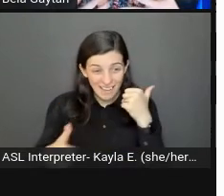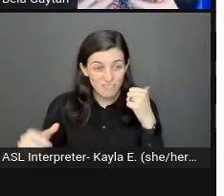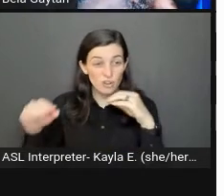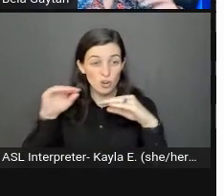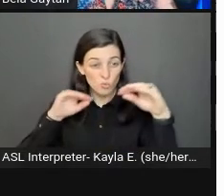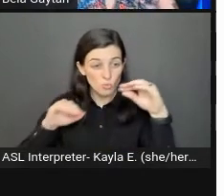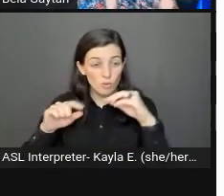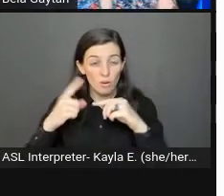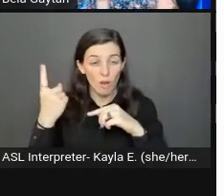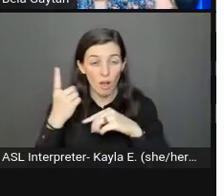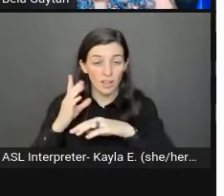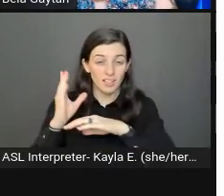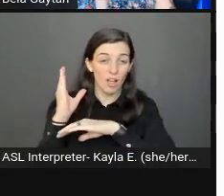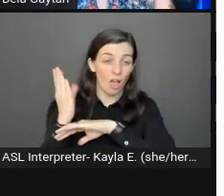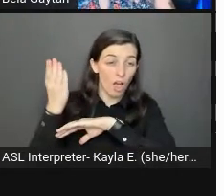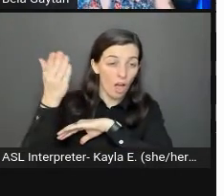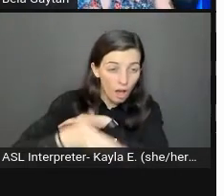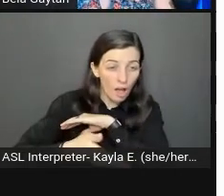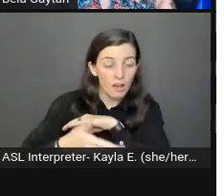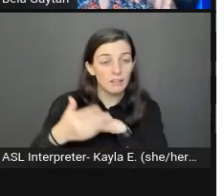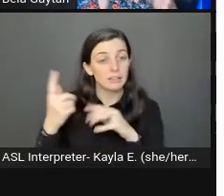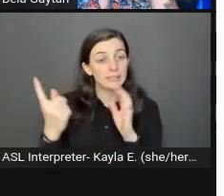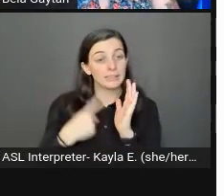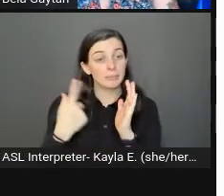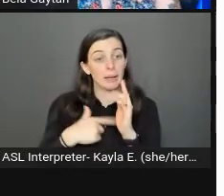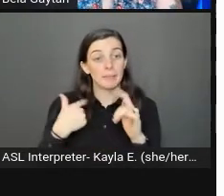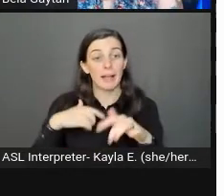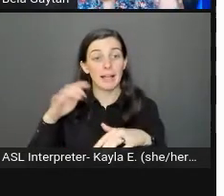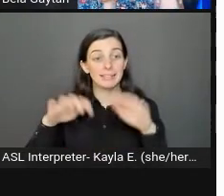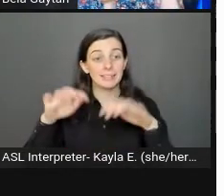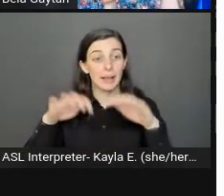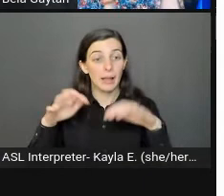Sometimes when I'm typing, after a couple hours or so,